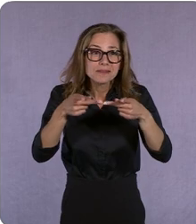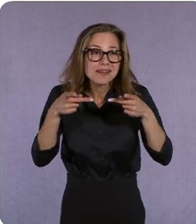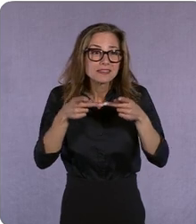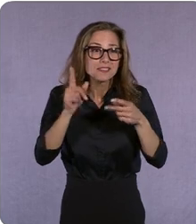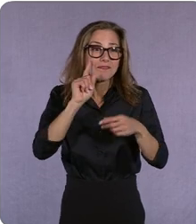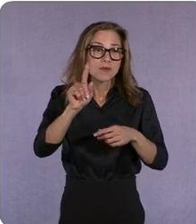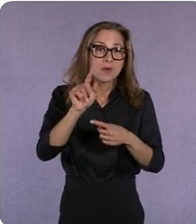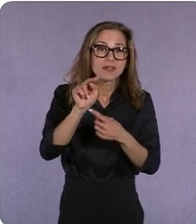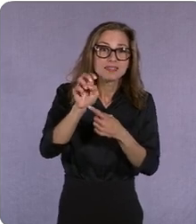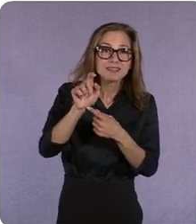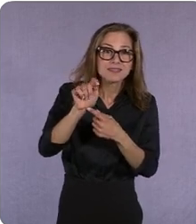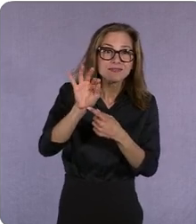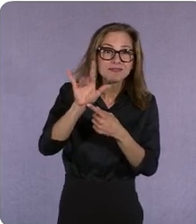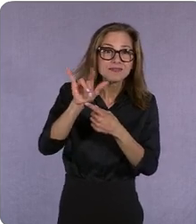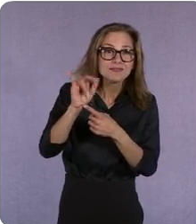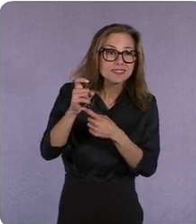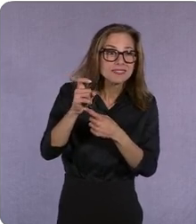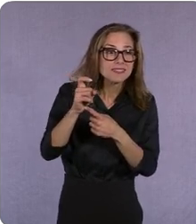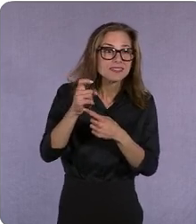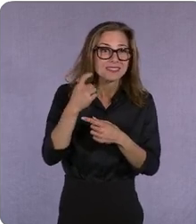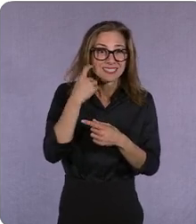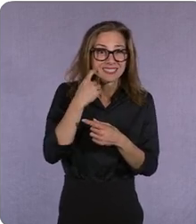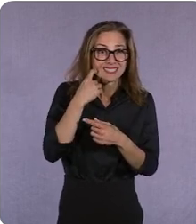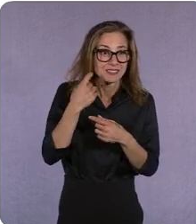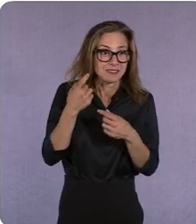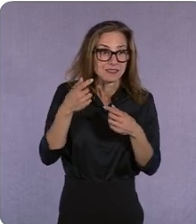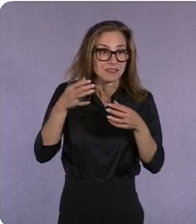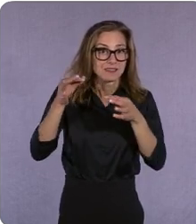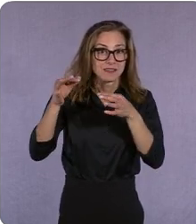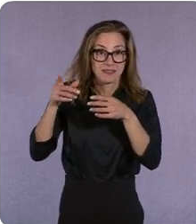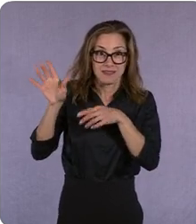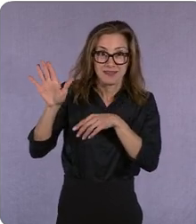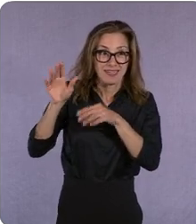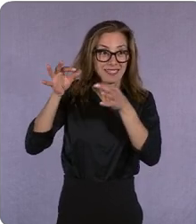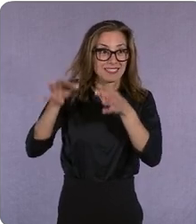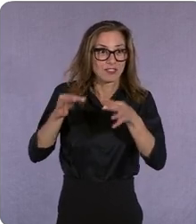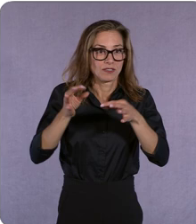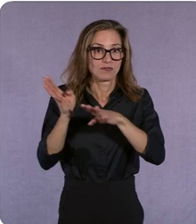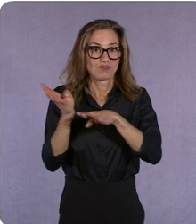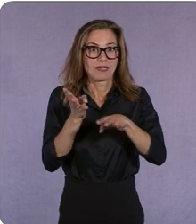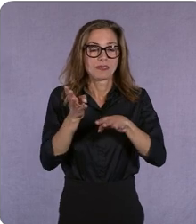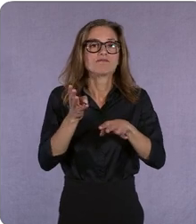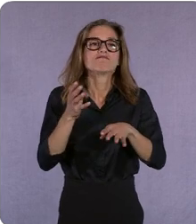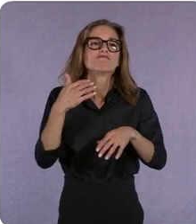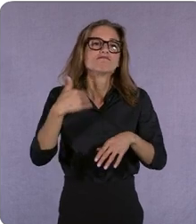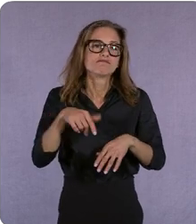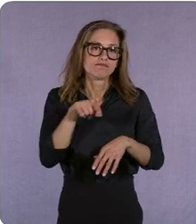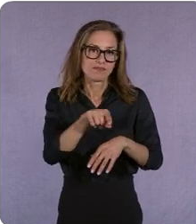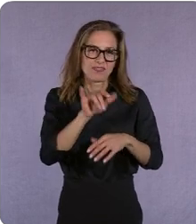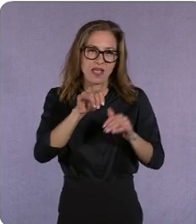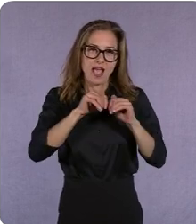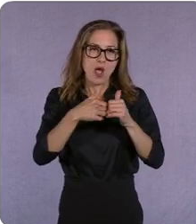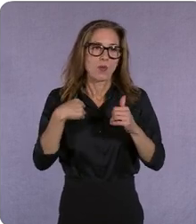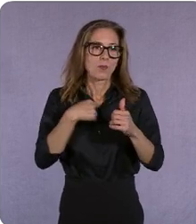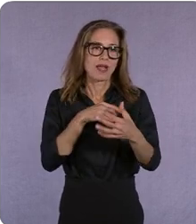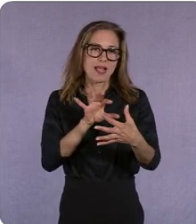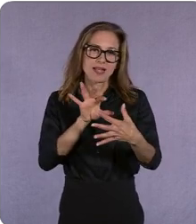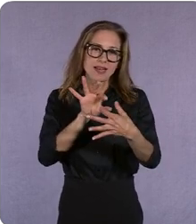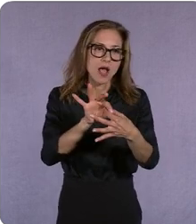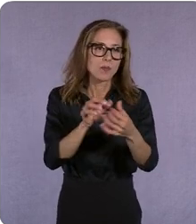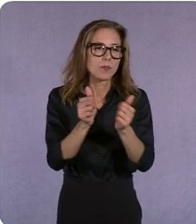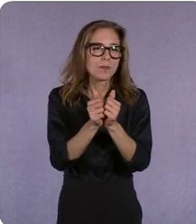the model and the competitive frontier is how do we connect with more additive um purposeful